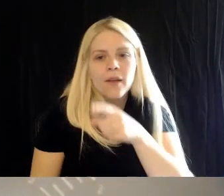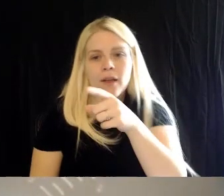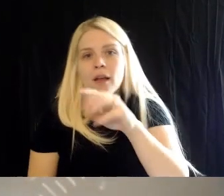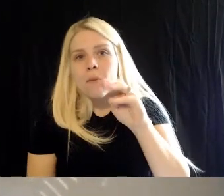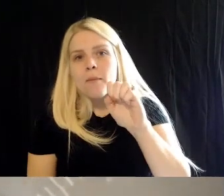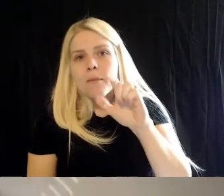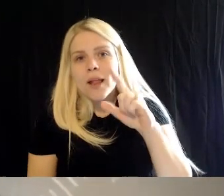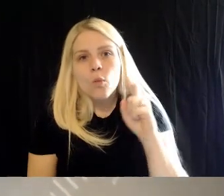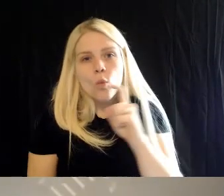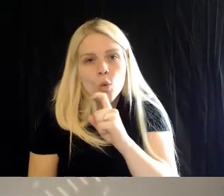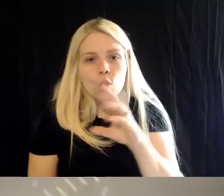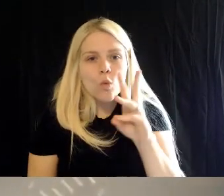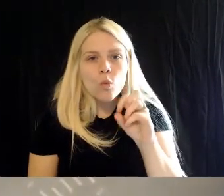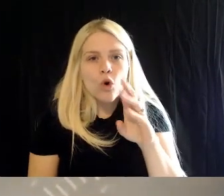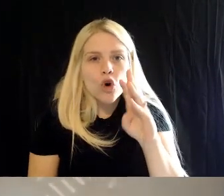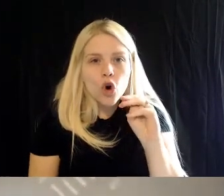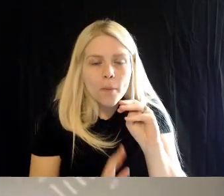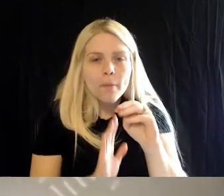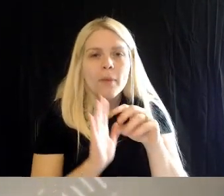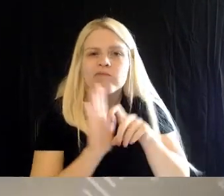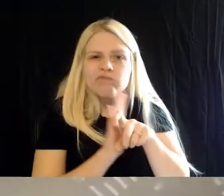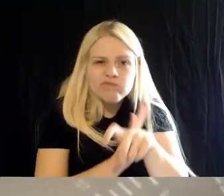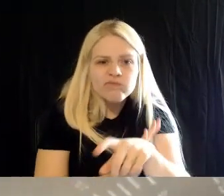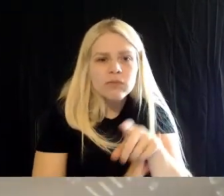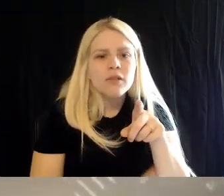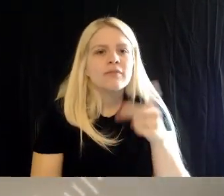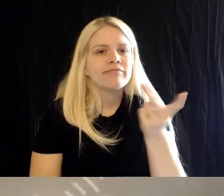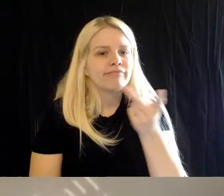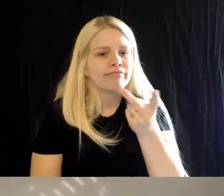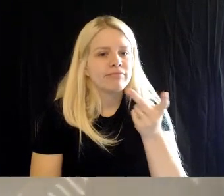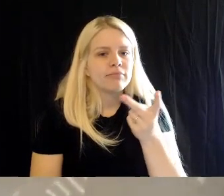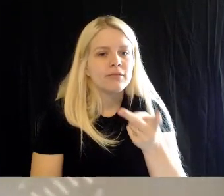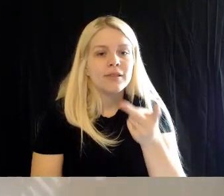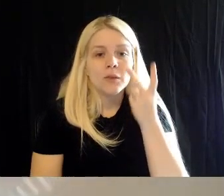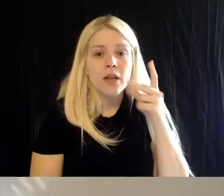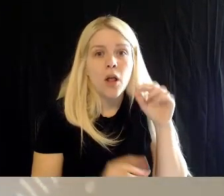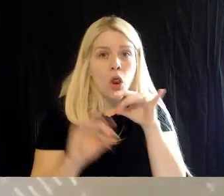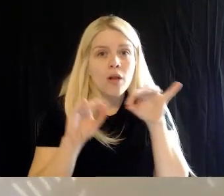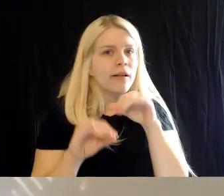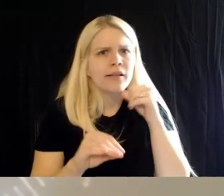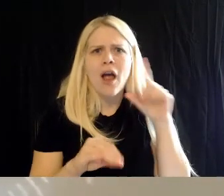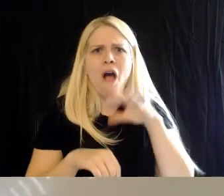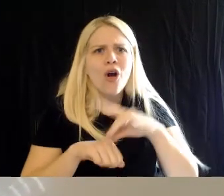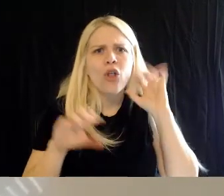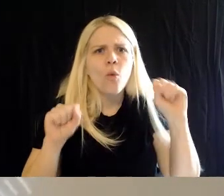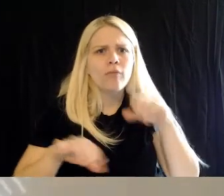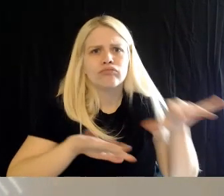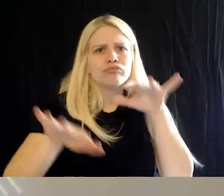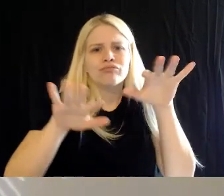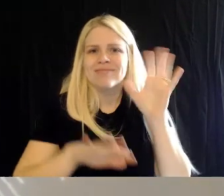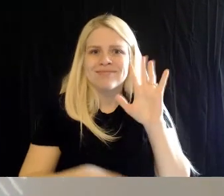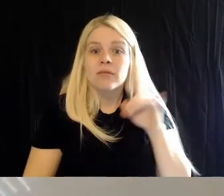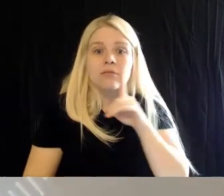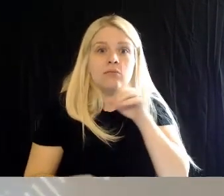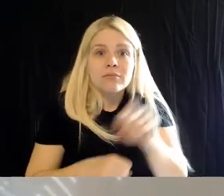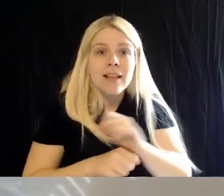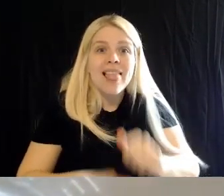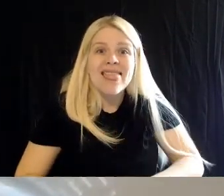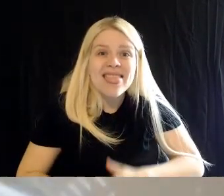earthquake that's making these guys move, no. They are alive. These crickets and the mealworms- there are the mealworms. I suppose you can see I'm wiggling around in there.